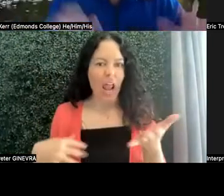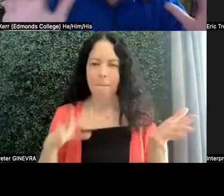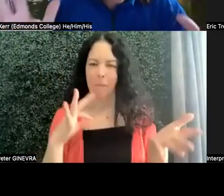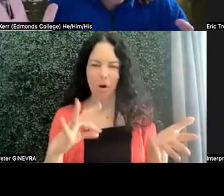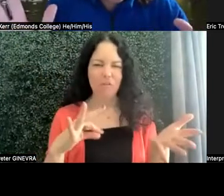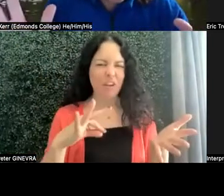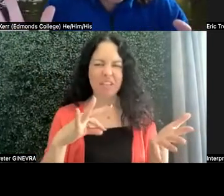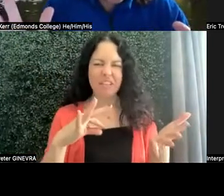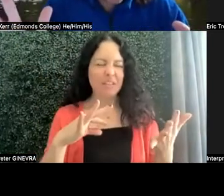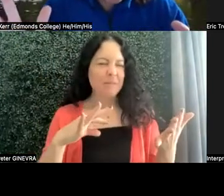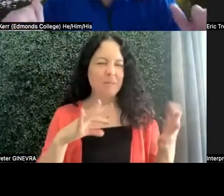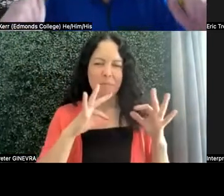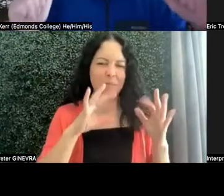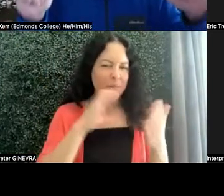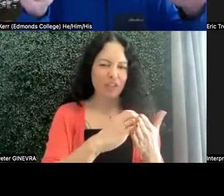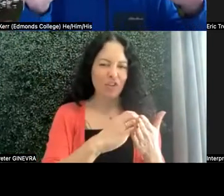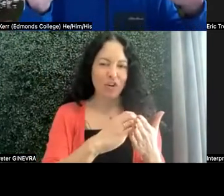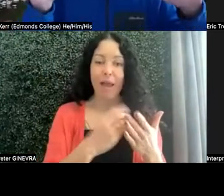Obviously, both of those are true stories.